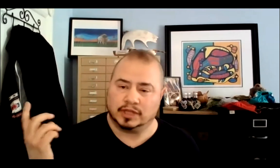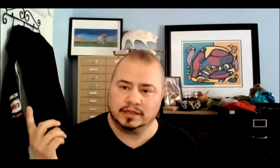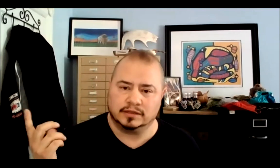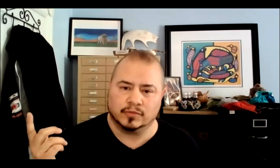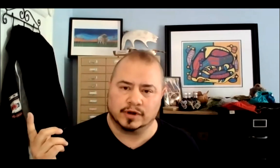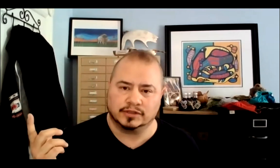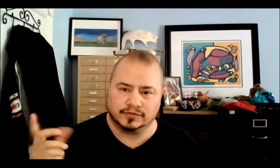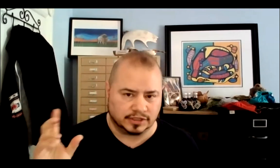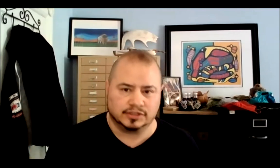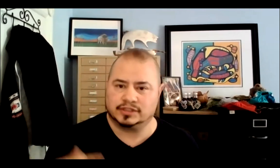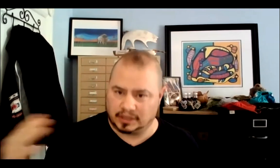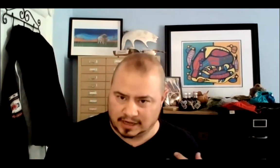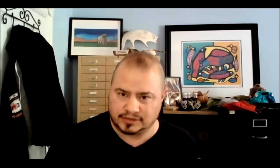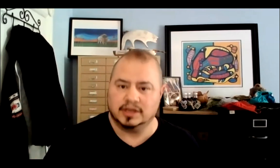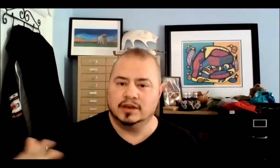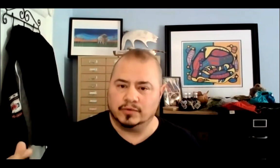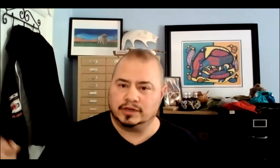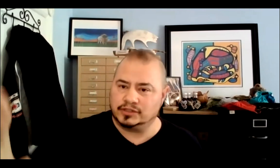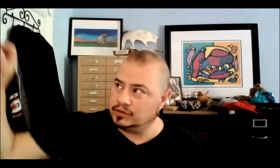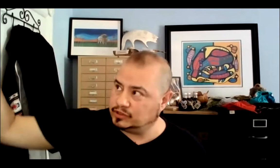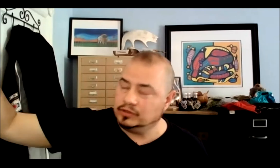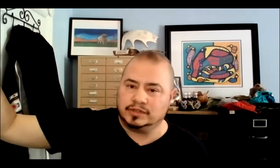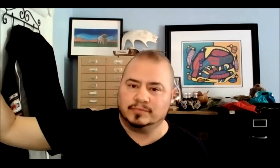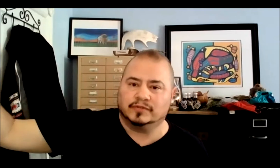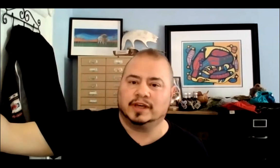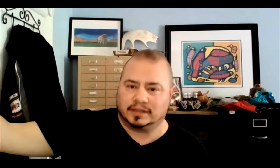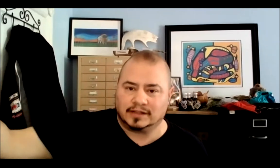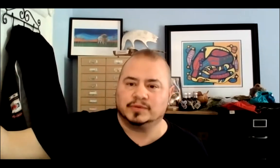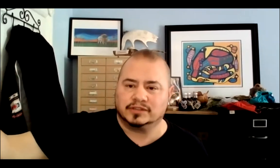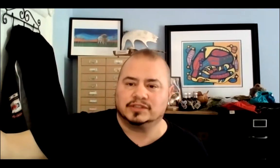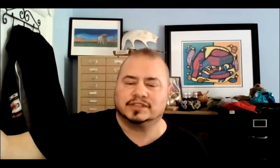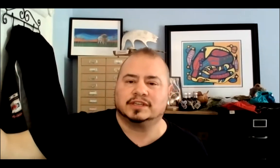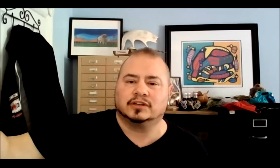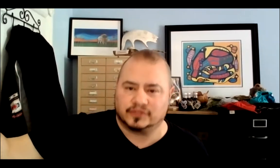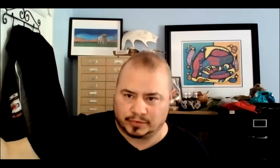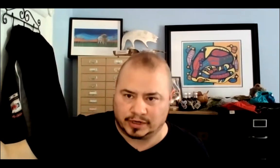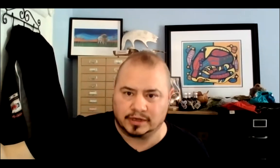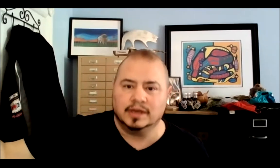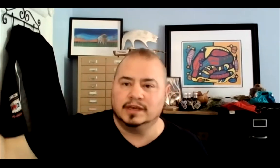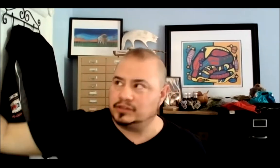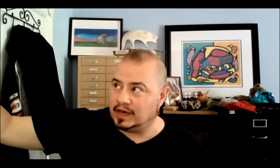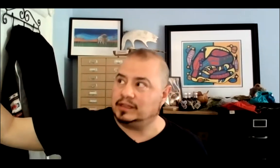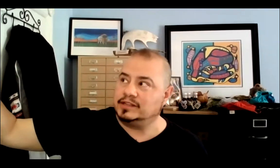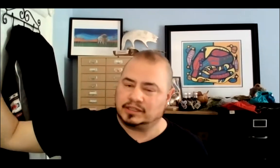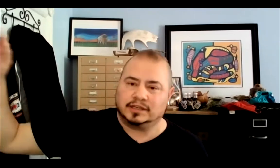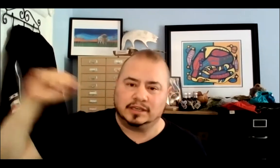light in the mornings, you've seen just in the last week or so, there's a new type of light and that's because it's the signal of spring, so that light's gonna keep